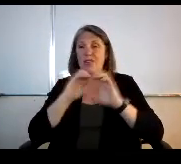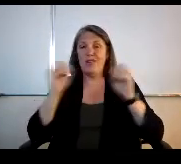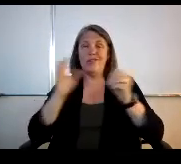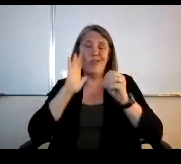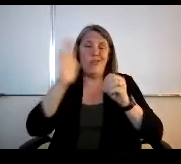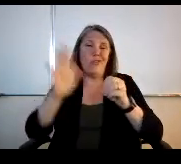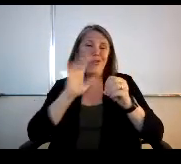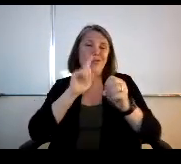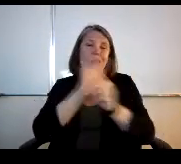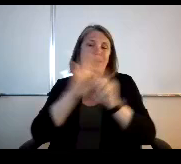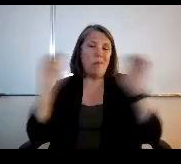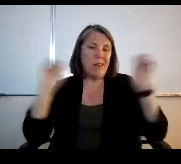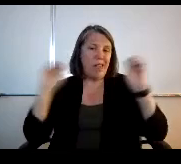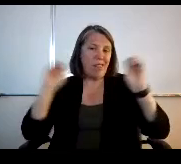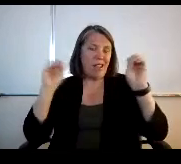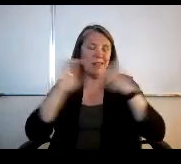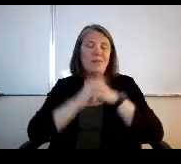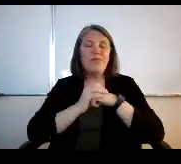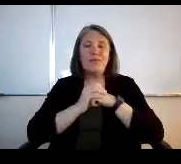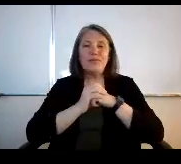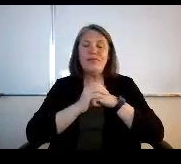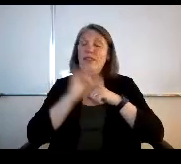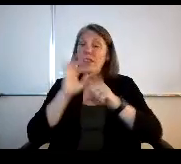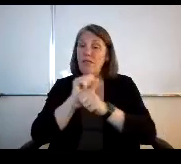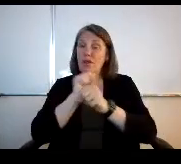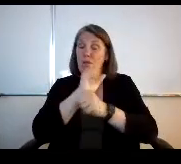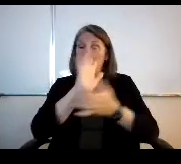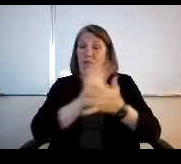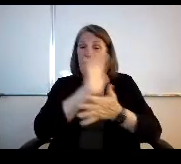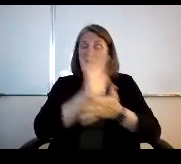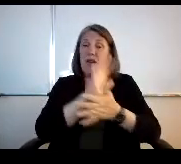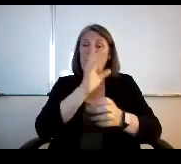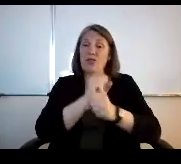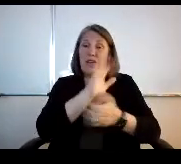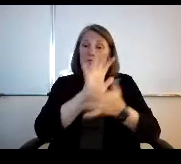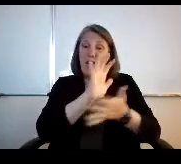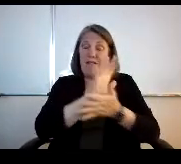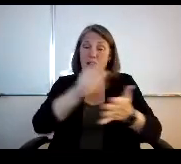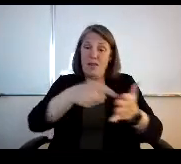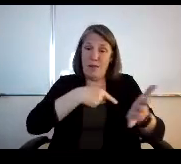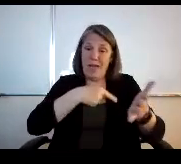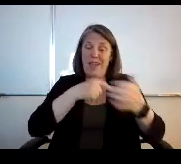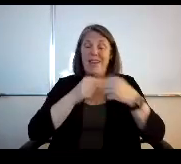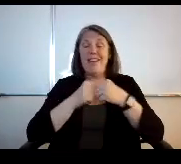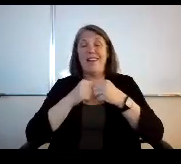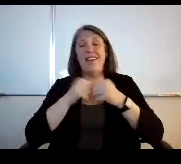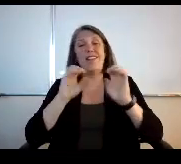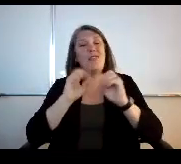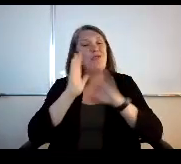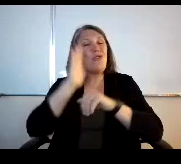It's if you work five hours, you get paid for five hours. And there's no future commitment with that.